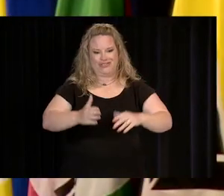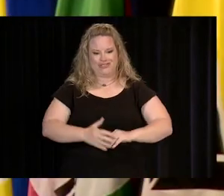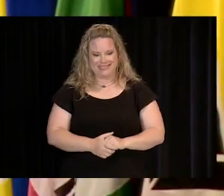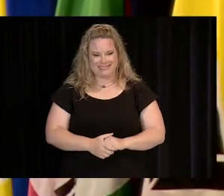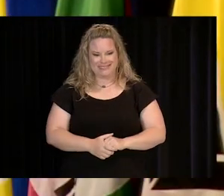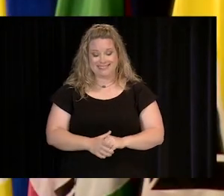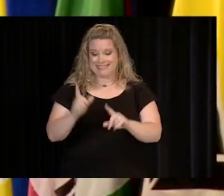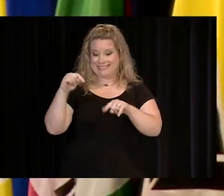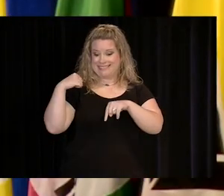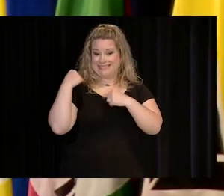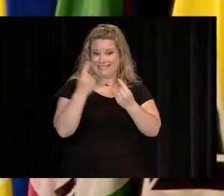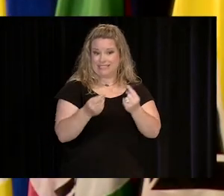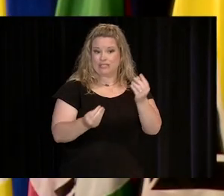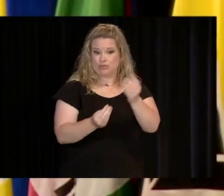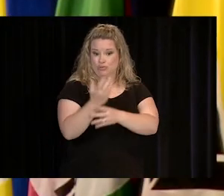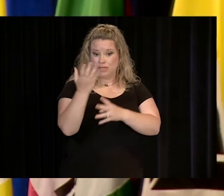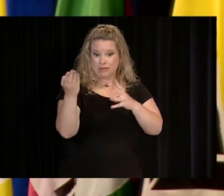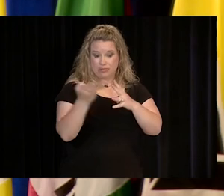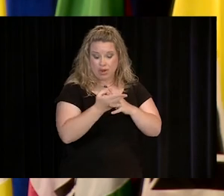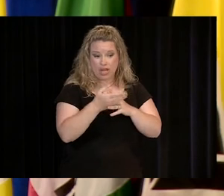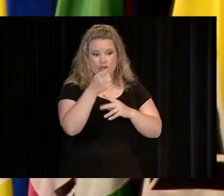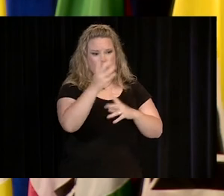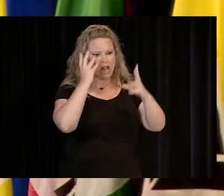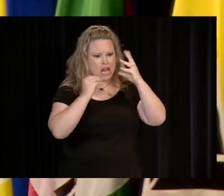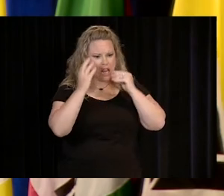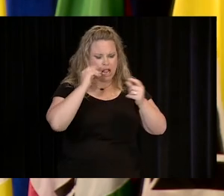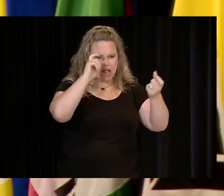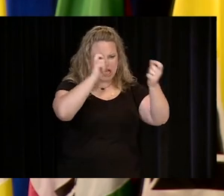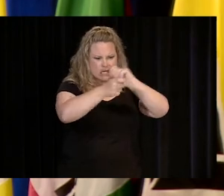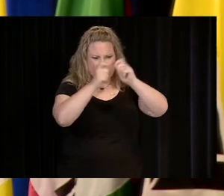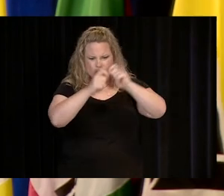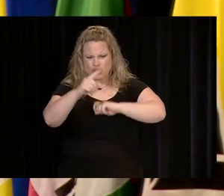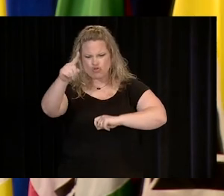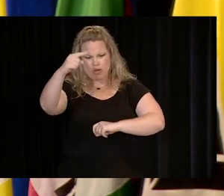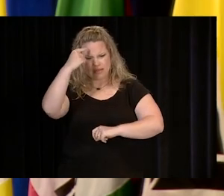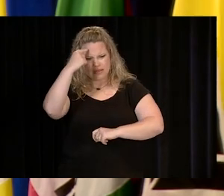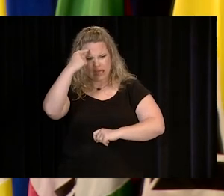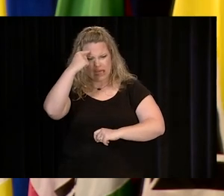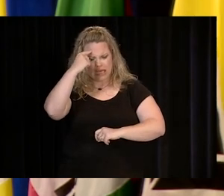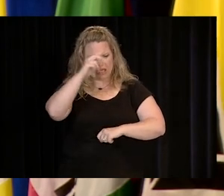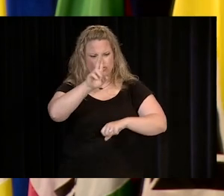SINCE SPRING BREAK, YOU HAVE BEEN CHALLENGED TO RETHINK THE WHOLE IDEA OF "NORMAL."